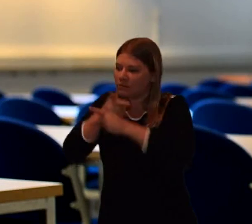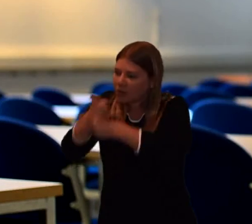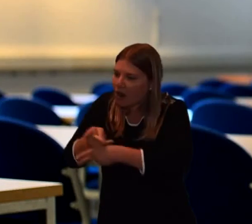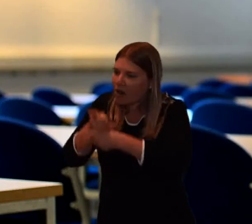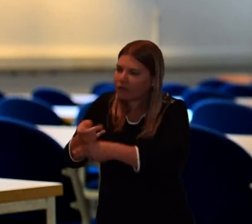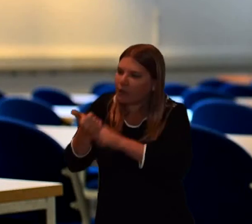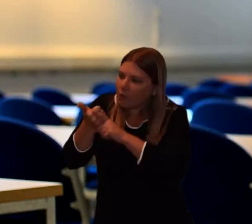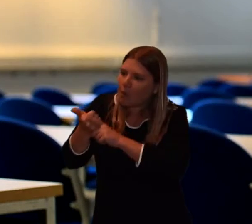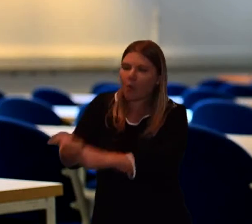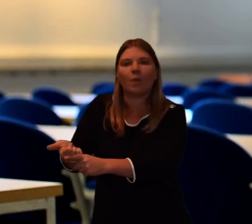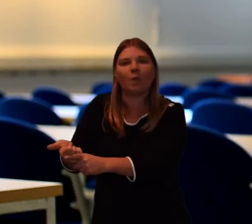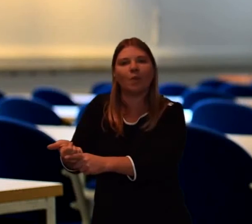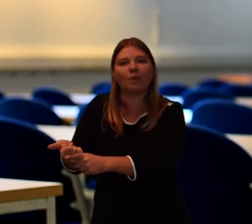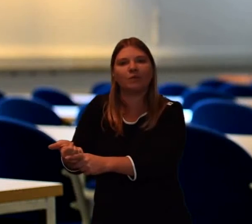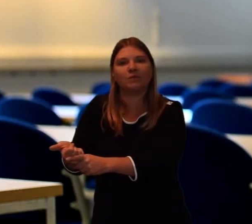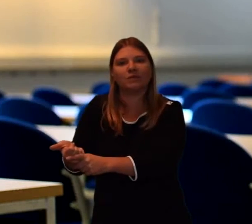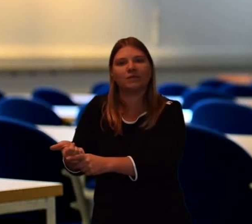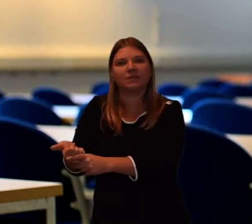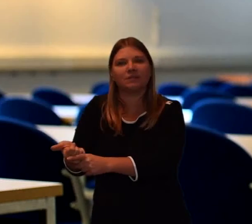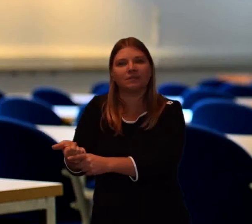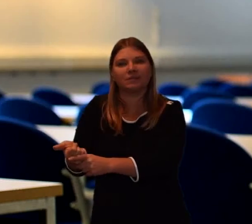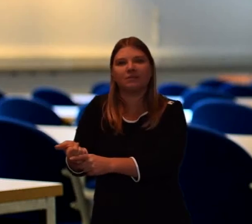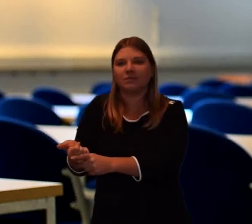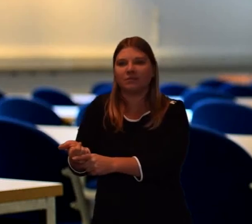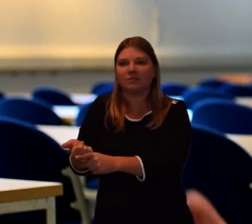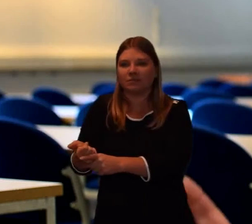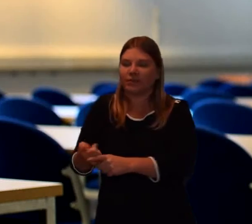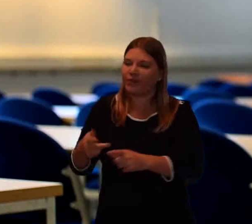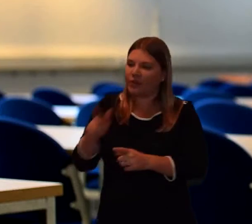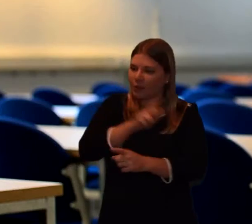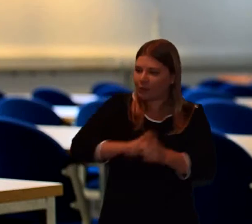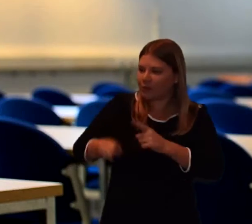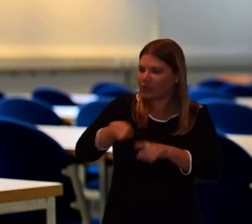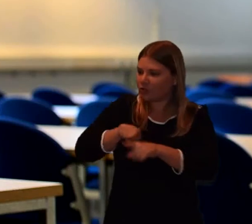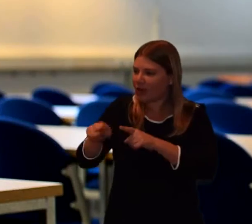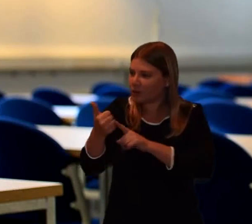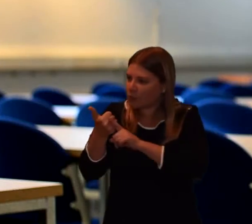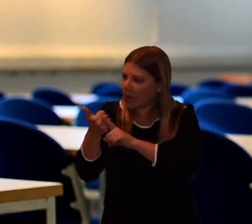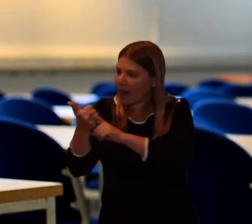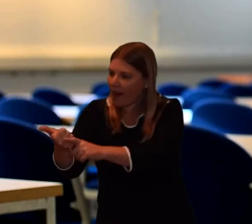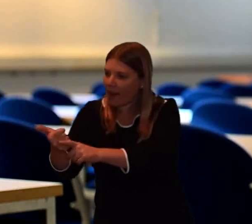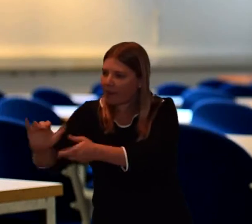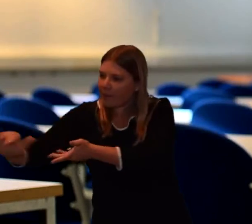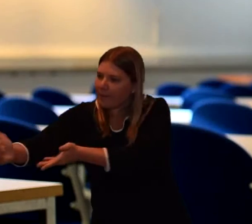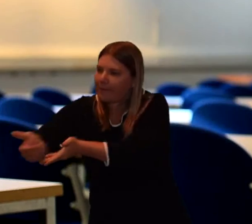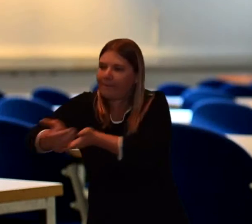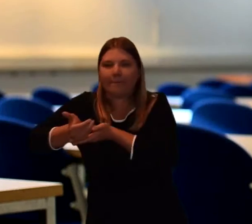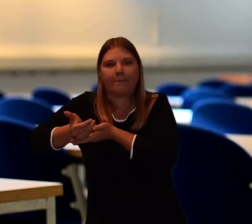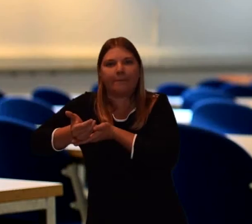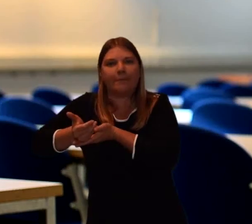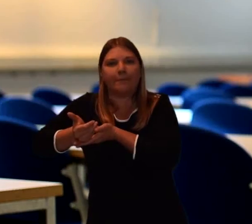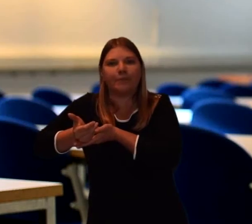So that they are in many communities helped to come back to ordinary life.